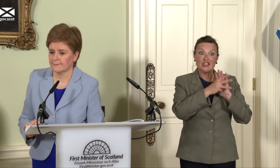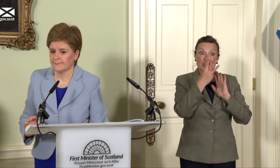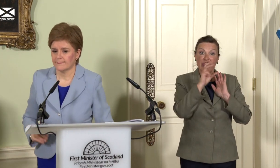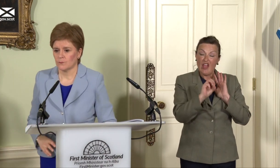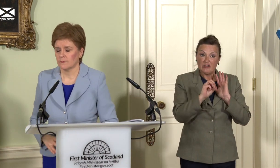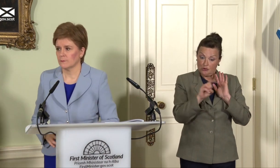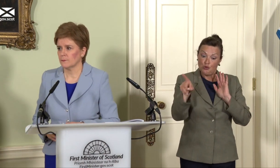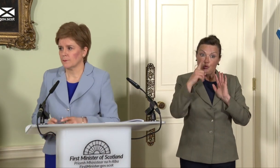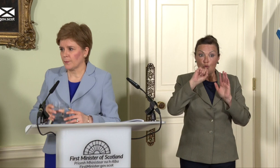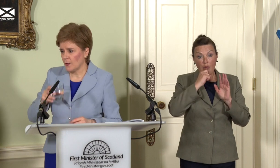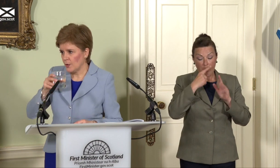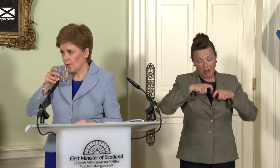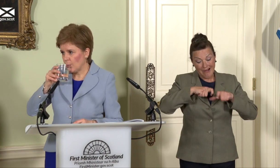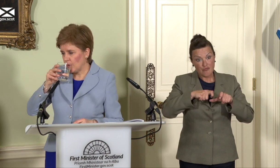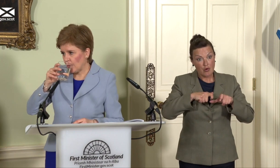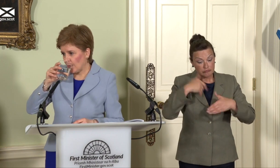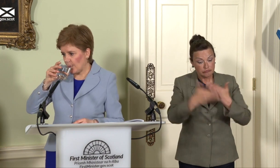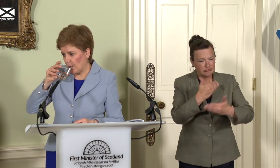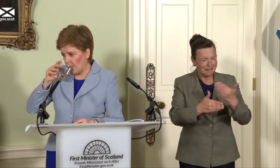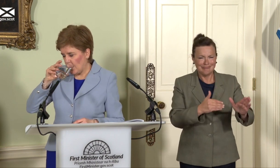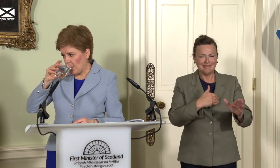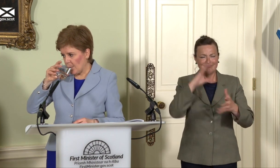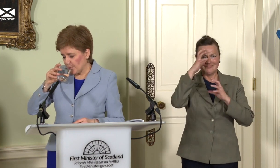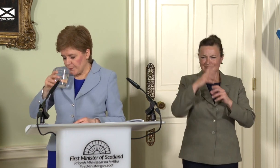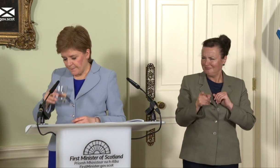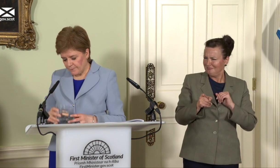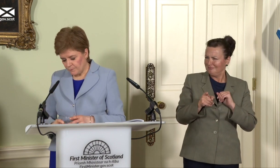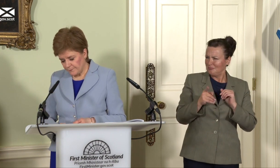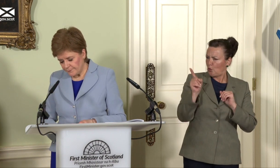On what basis can you say that? I mean, what advice have you received to say